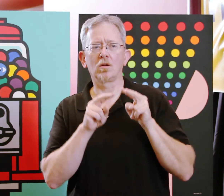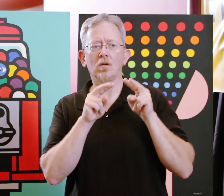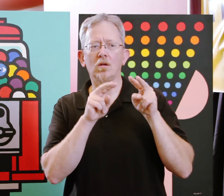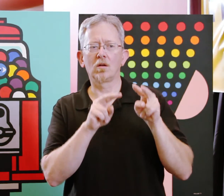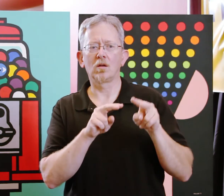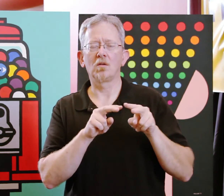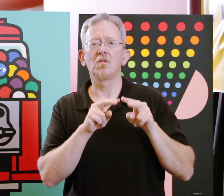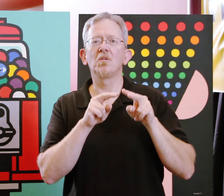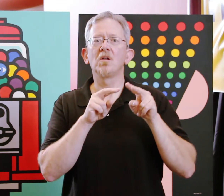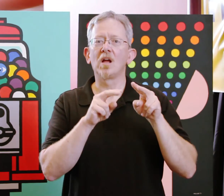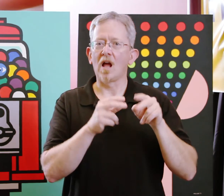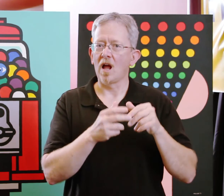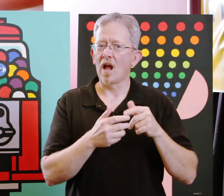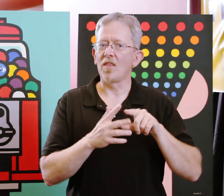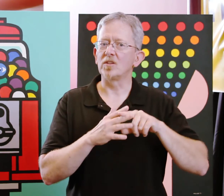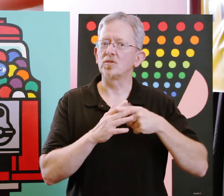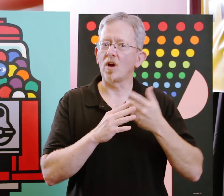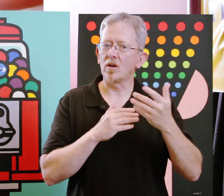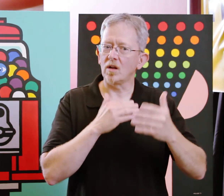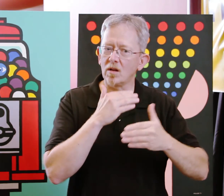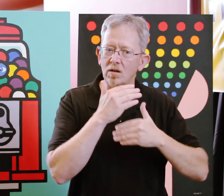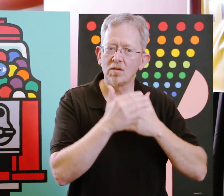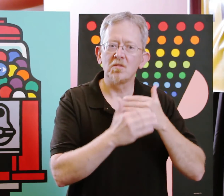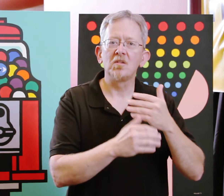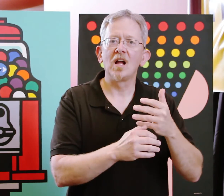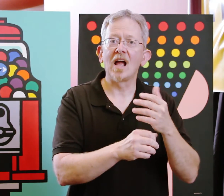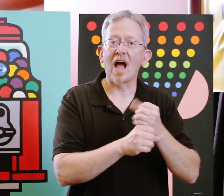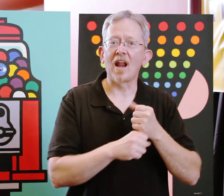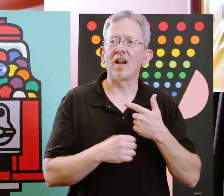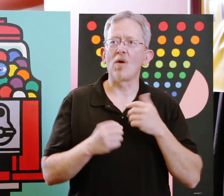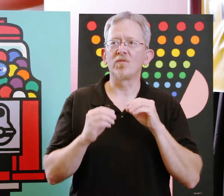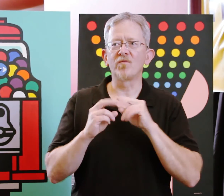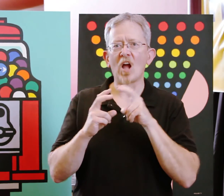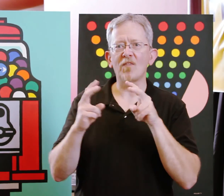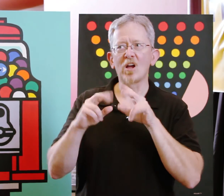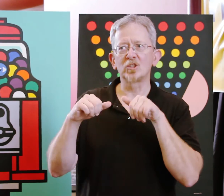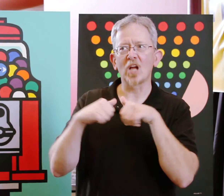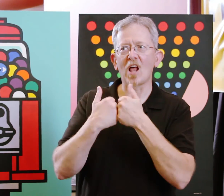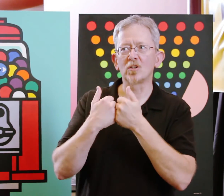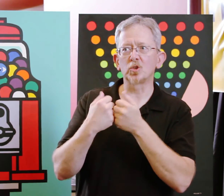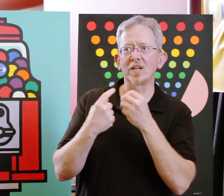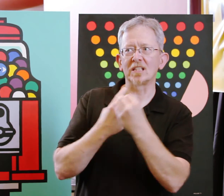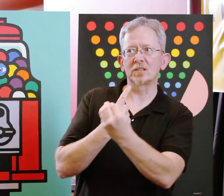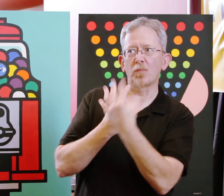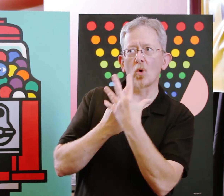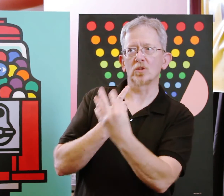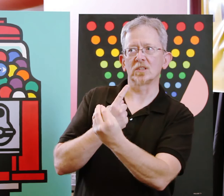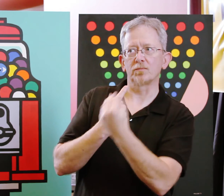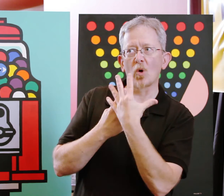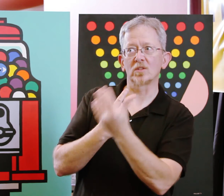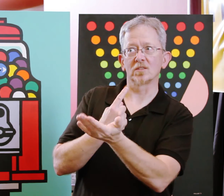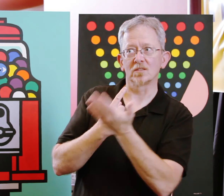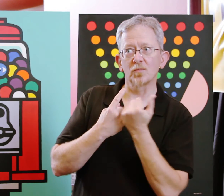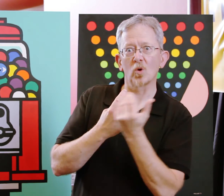Curiously watching, and slowly starting to accept it. I was challenged with exposure,